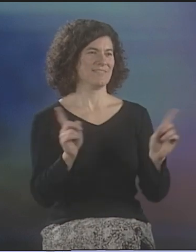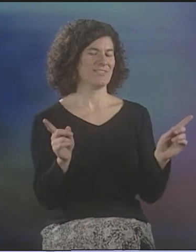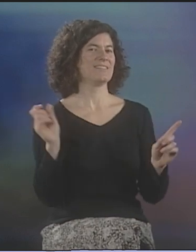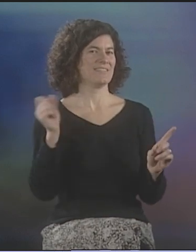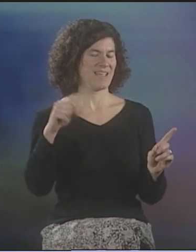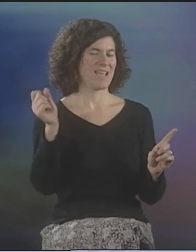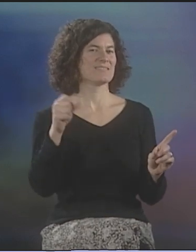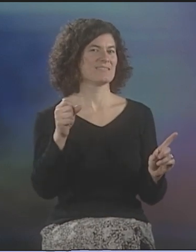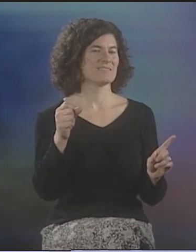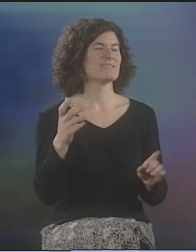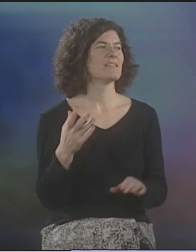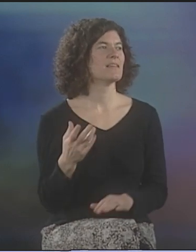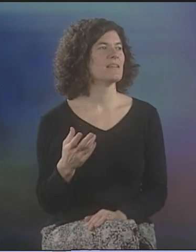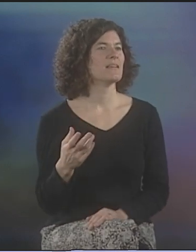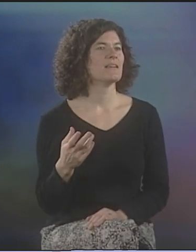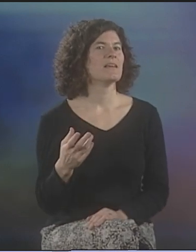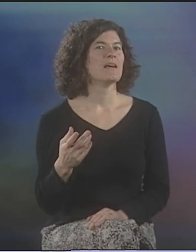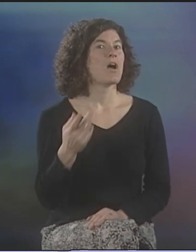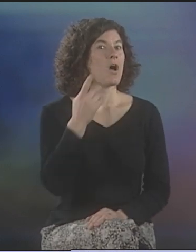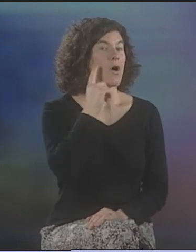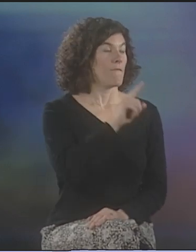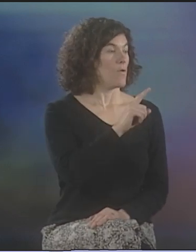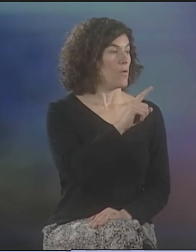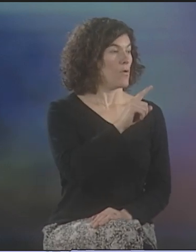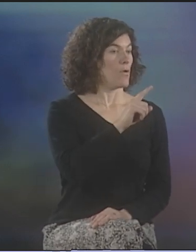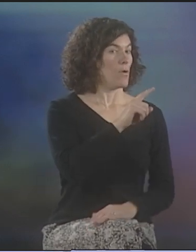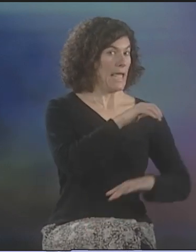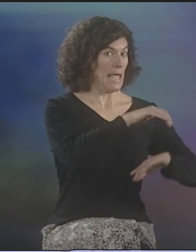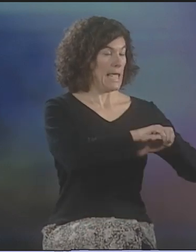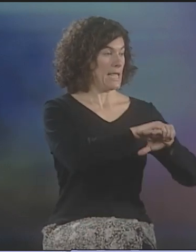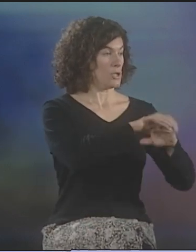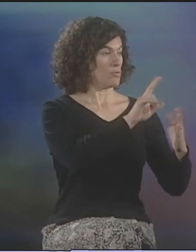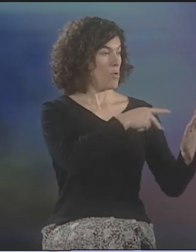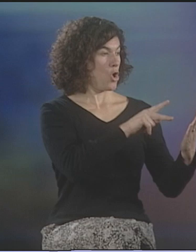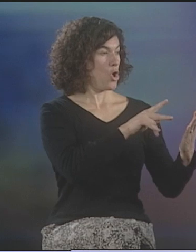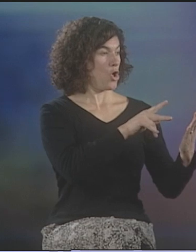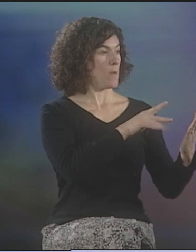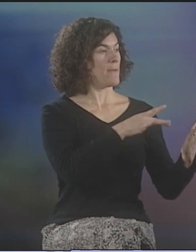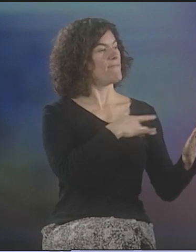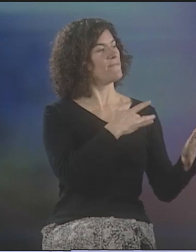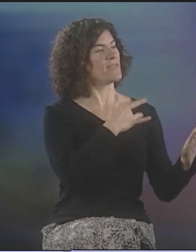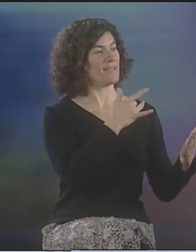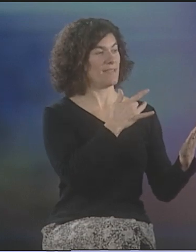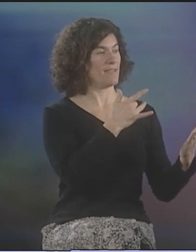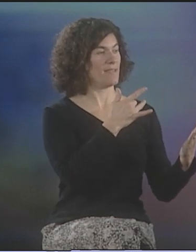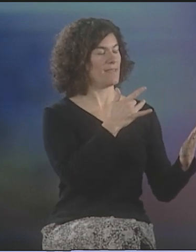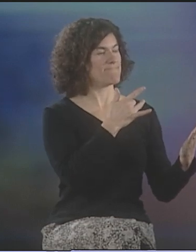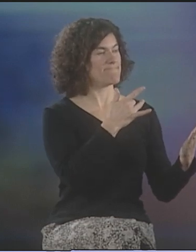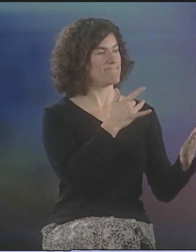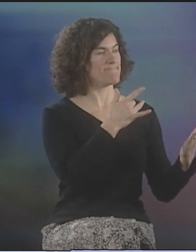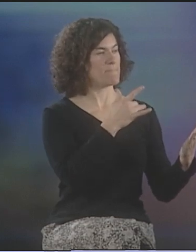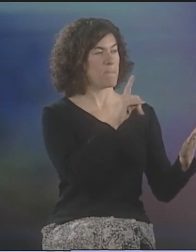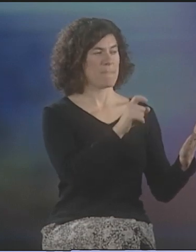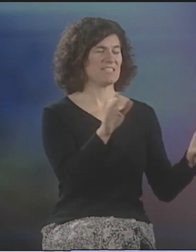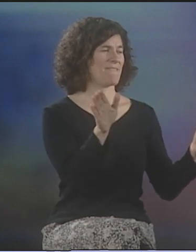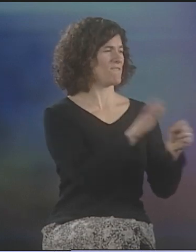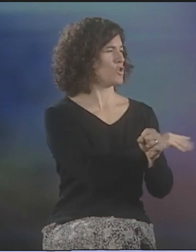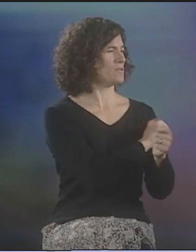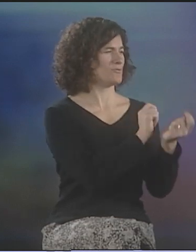I THINK THAT VOICING FOR DEBBIE'S POETRY WAS QUITE DIFFERENT FOR ME. IF I HAD AN ENGLISH POEM,